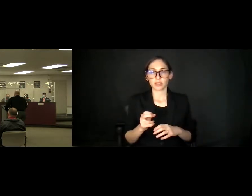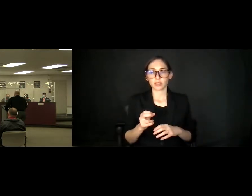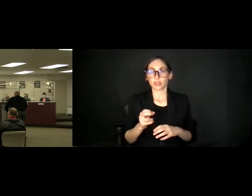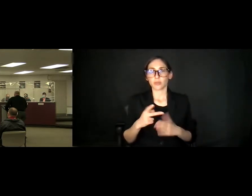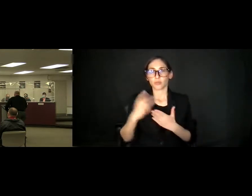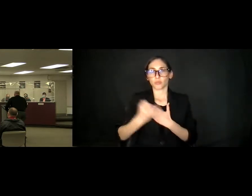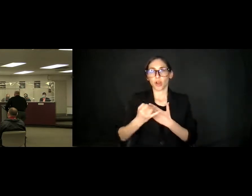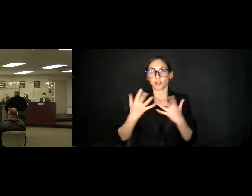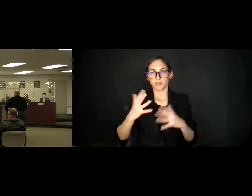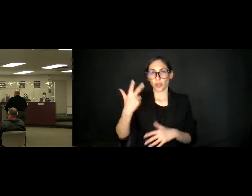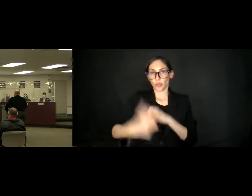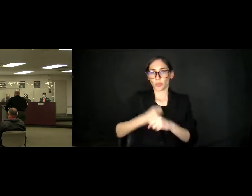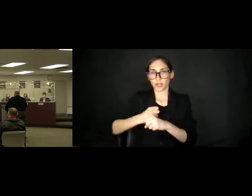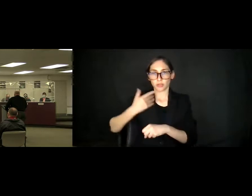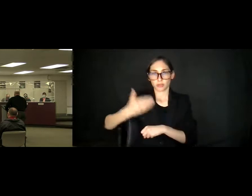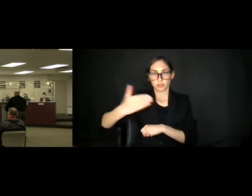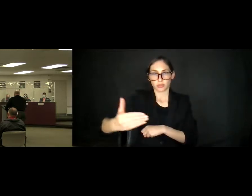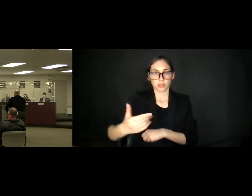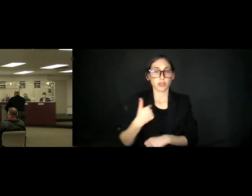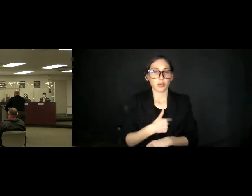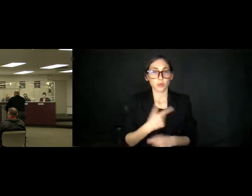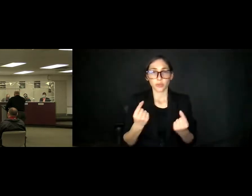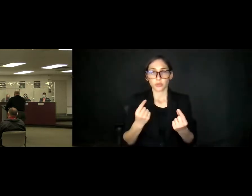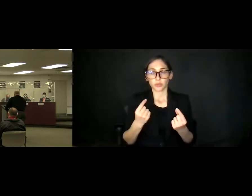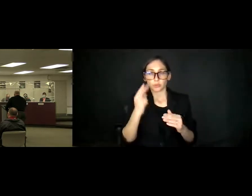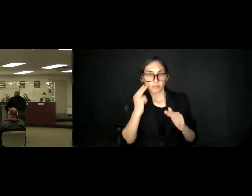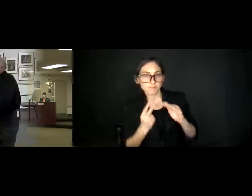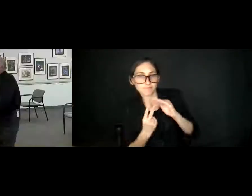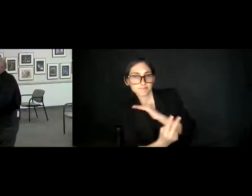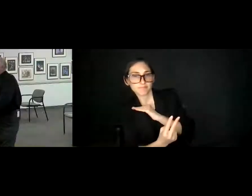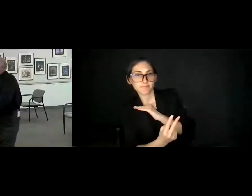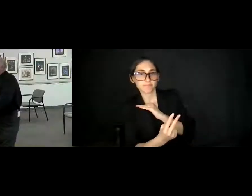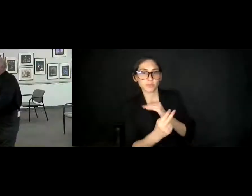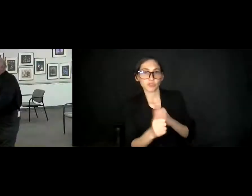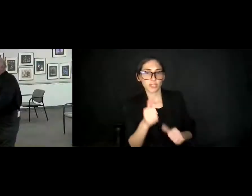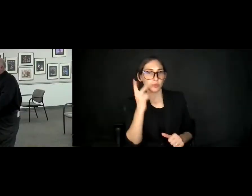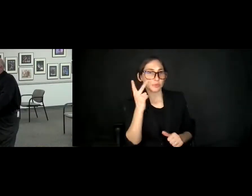And then we pro-we-we-we project it out. And then we have a total savings